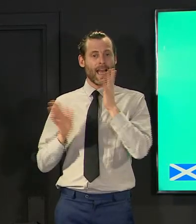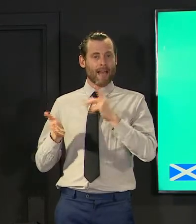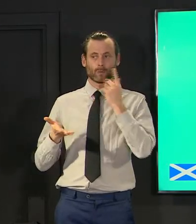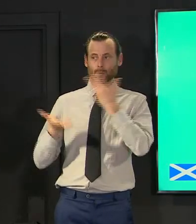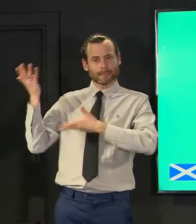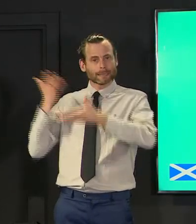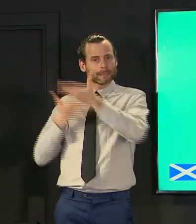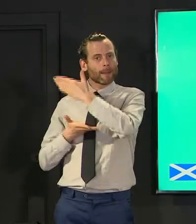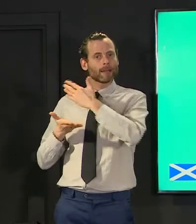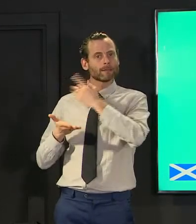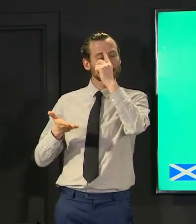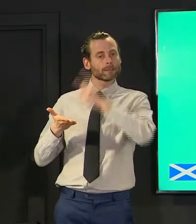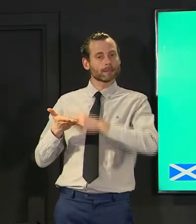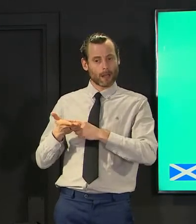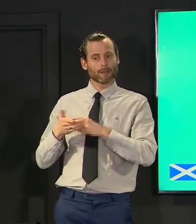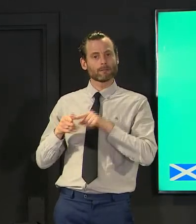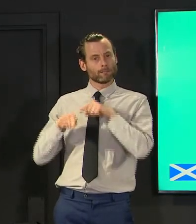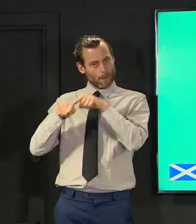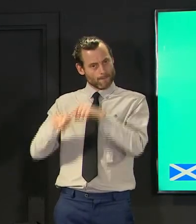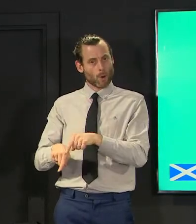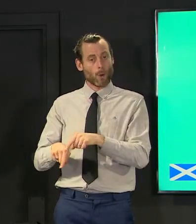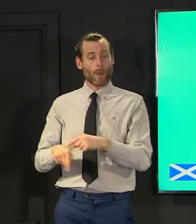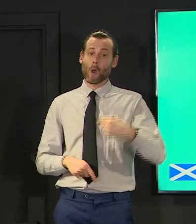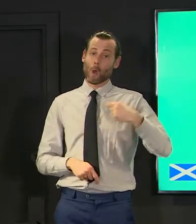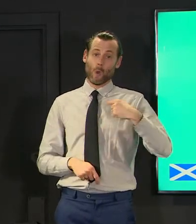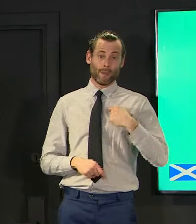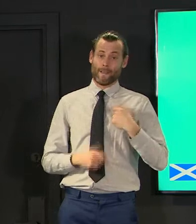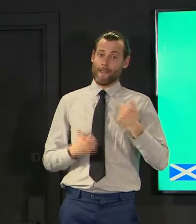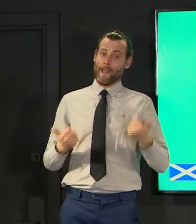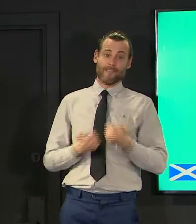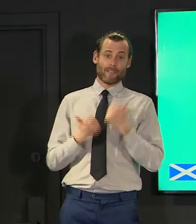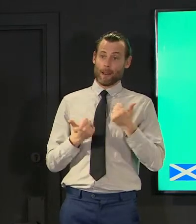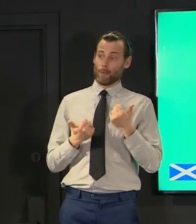and i think i can speak for gregor we will be available for public health advice